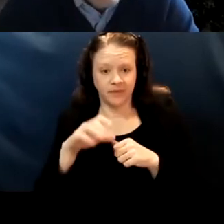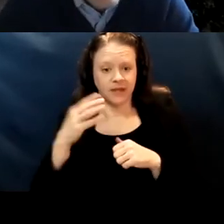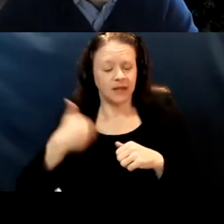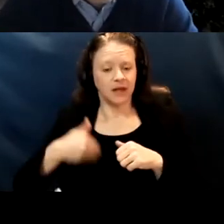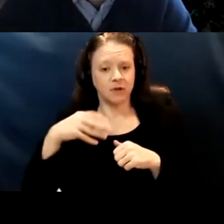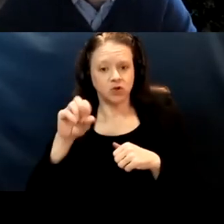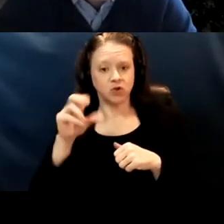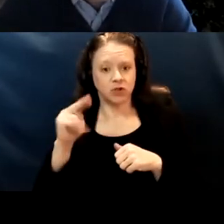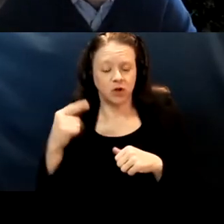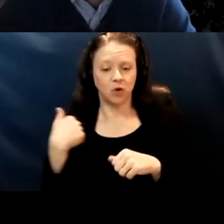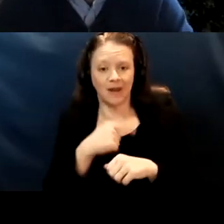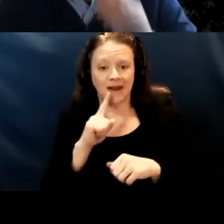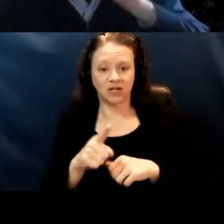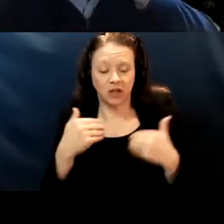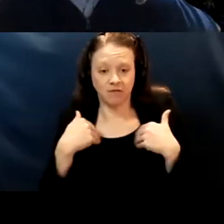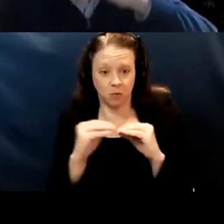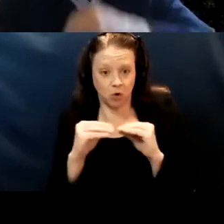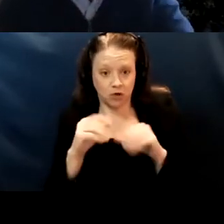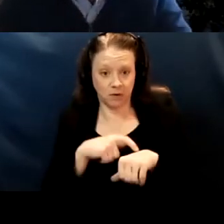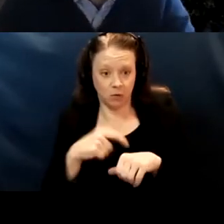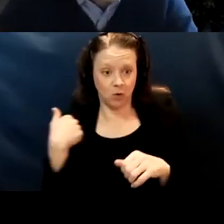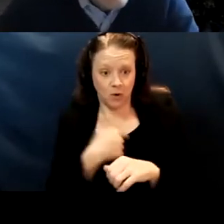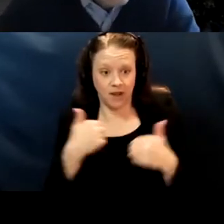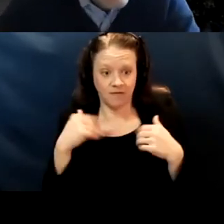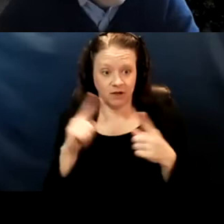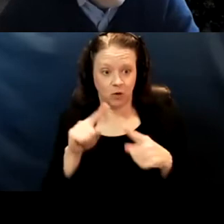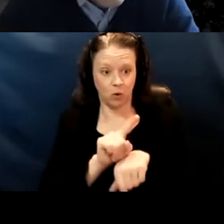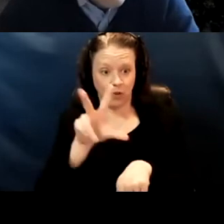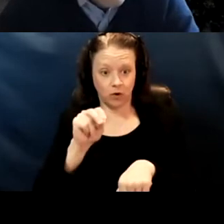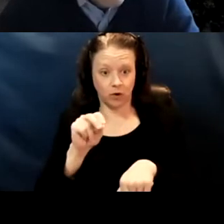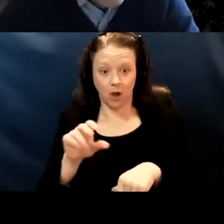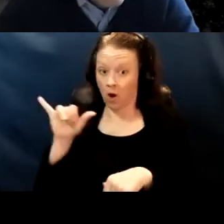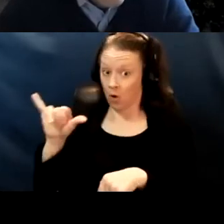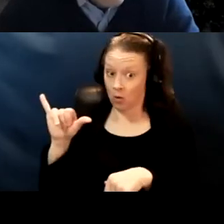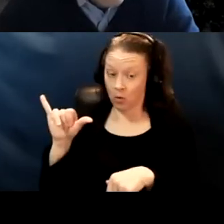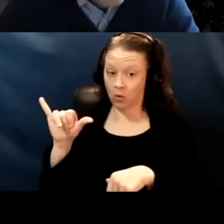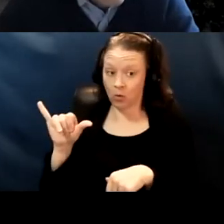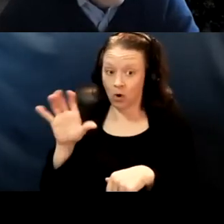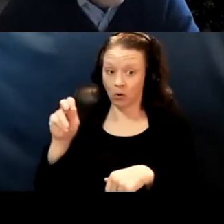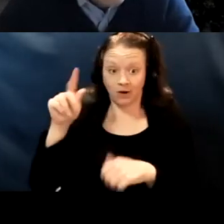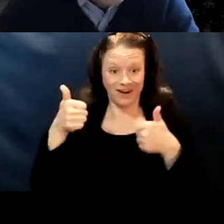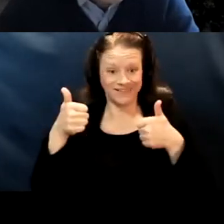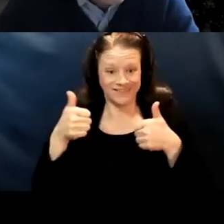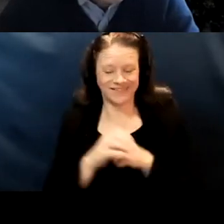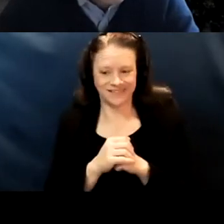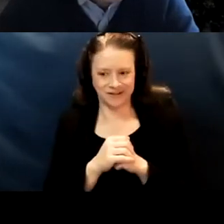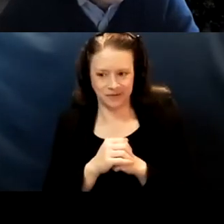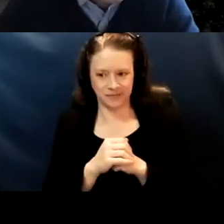We actually have more time 1:30. We have time. Oh, that's great. I somehow had been confused